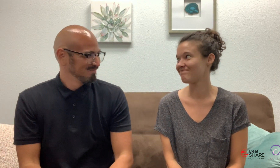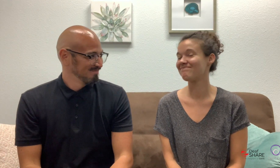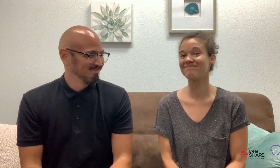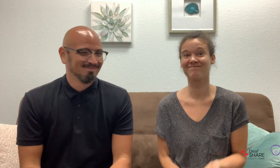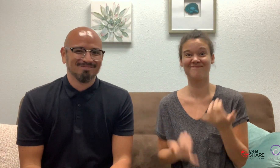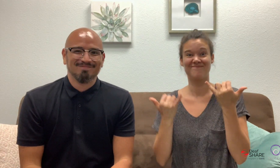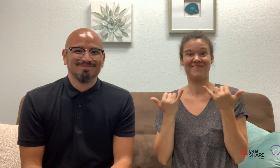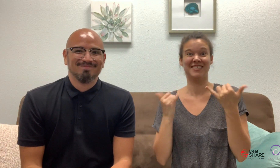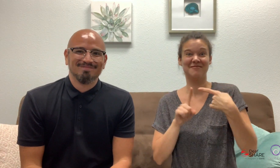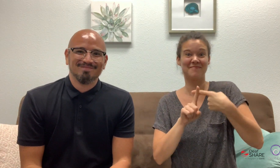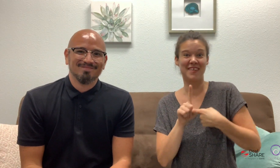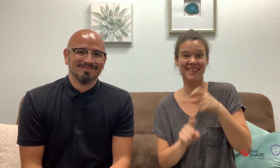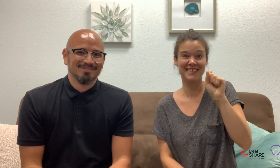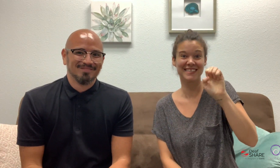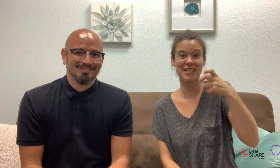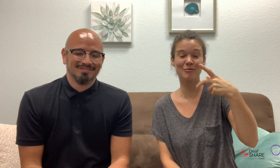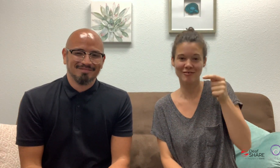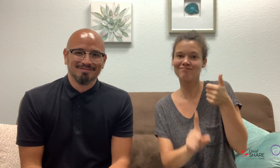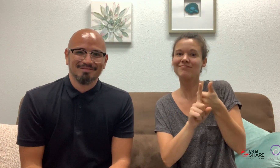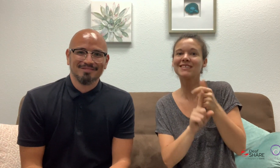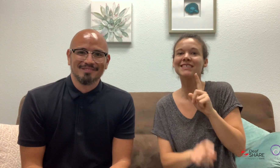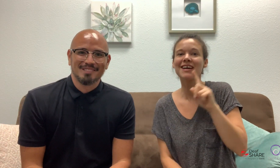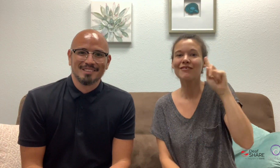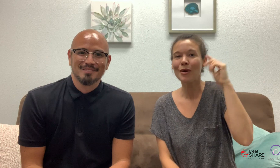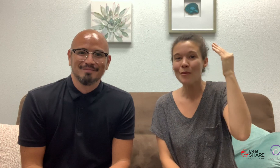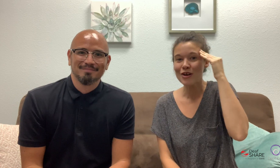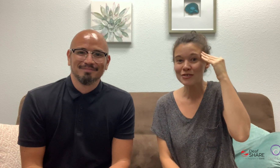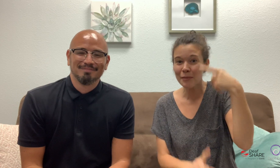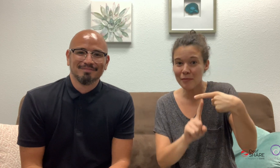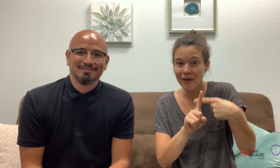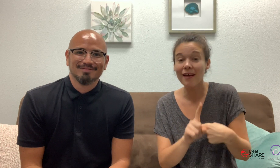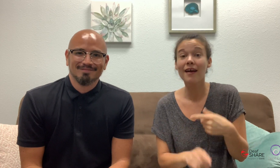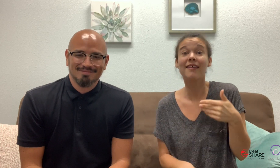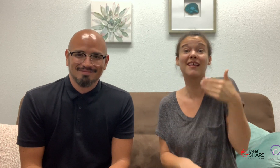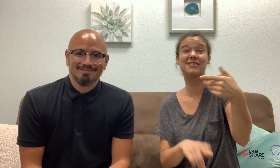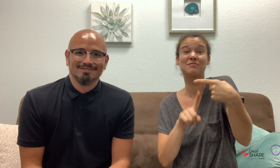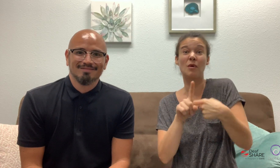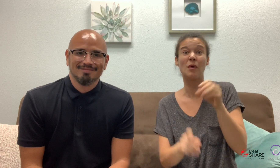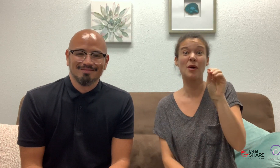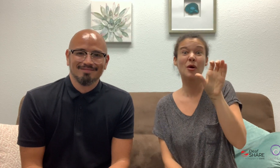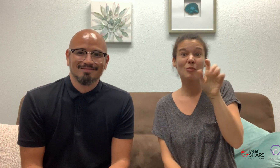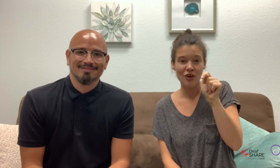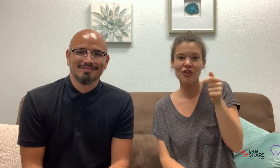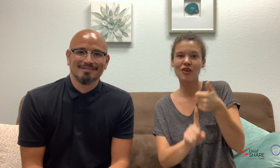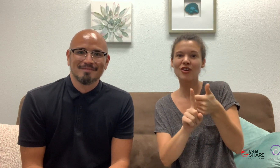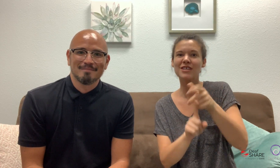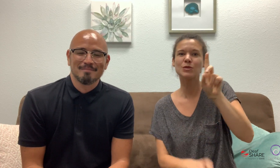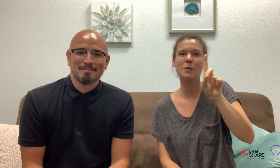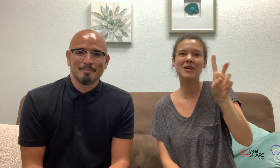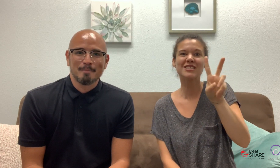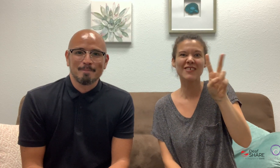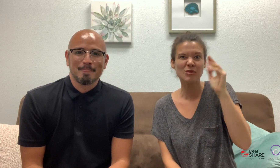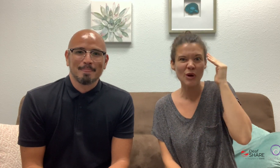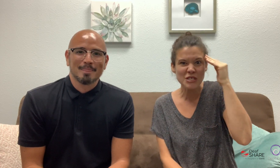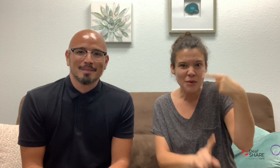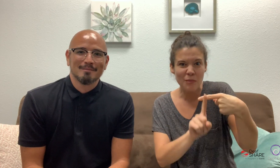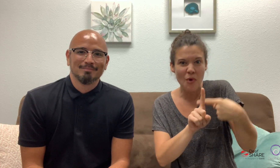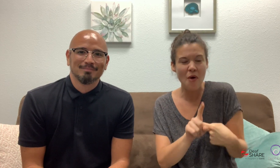This month, September, is Deaf Awareness Month and next month, October, is Domestic Violence Awareness Month.